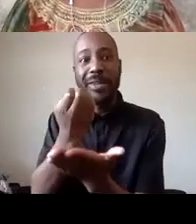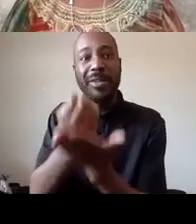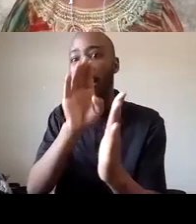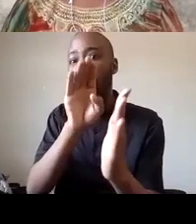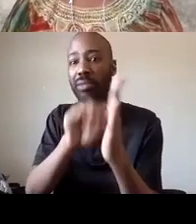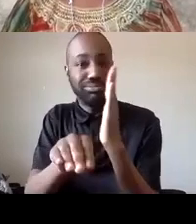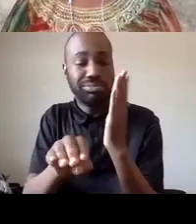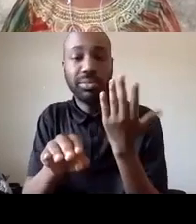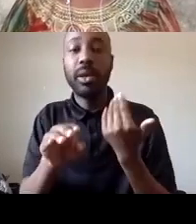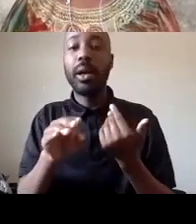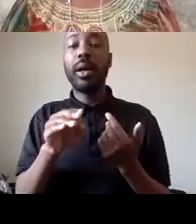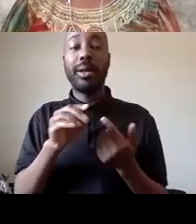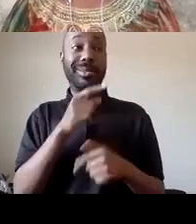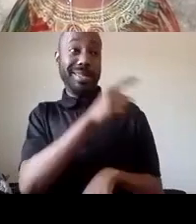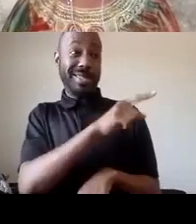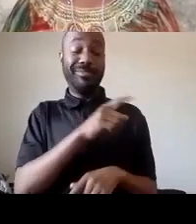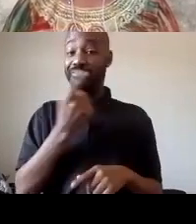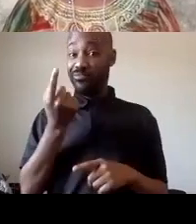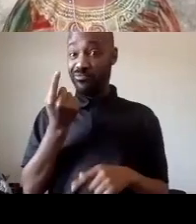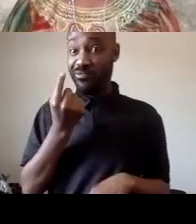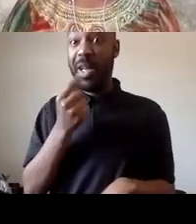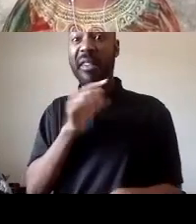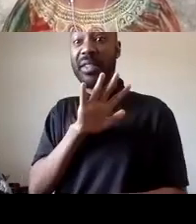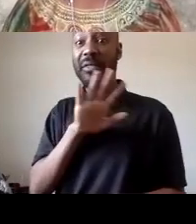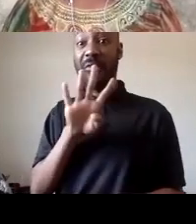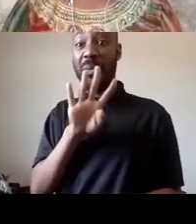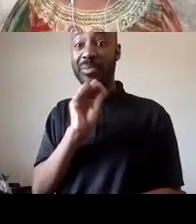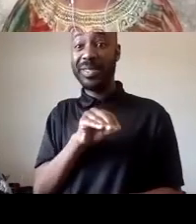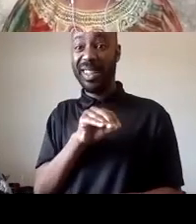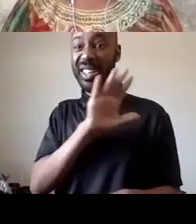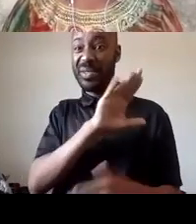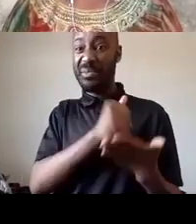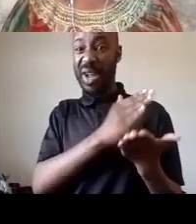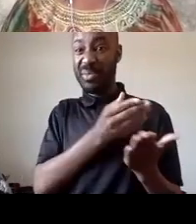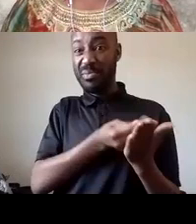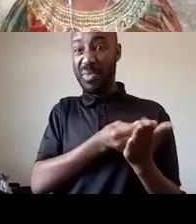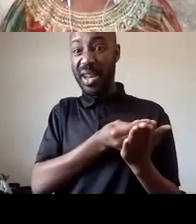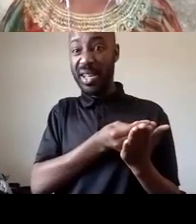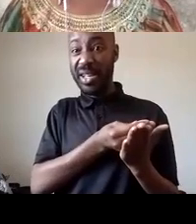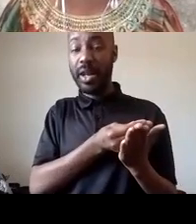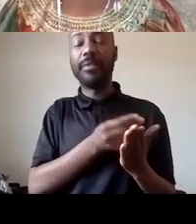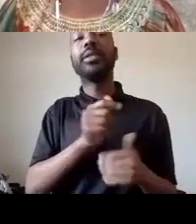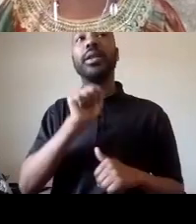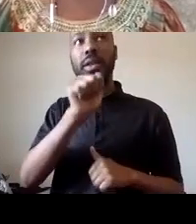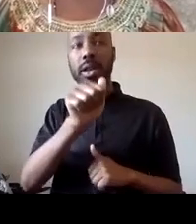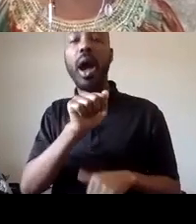to spend 54% on the budget of the budget of the unrestricted funds um is